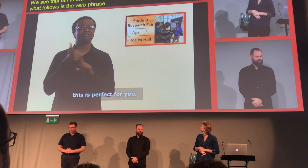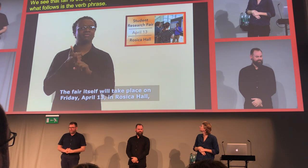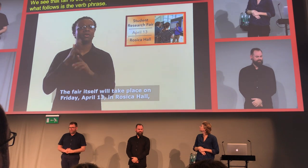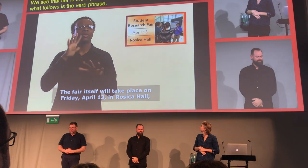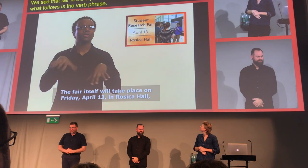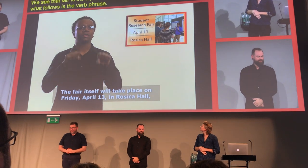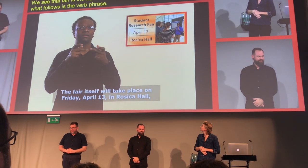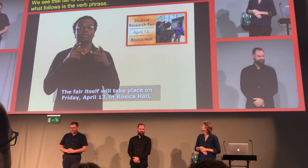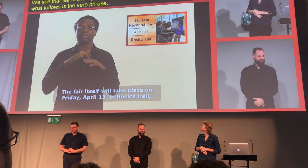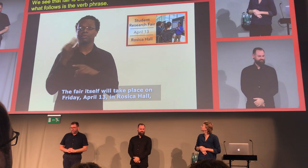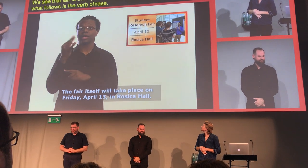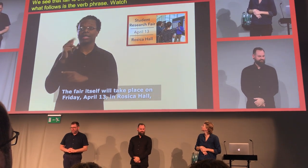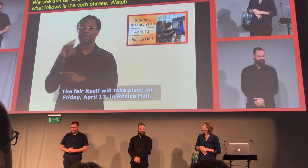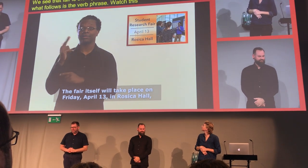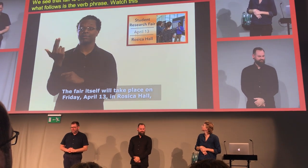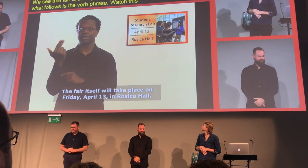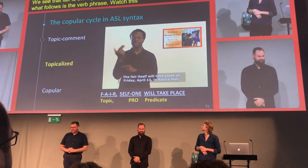The fair itself will take place on Friday.